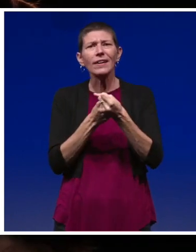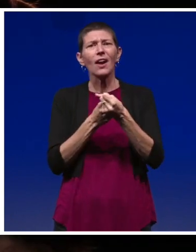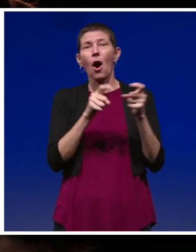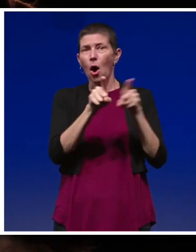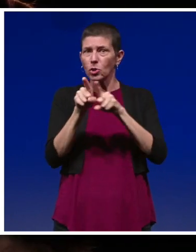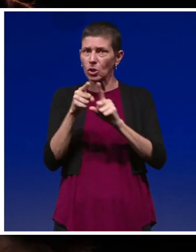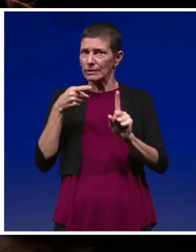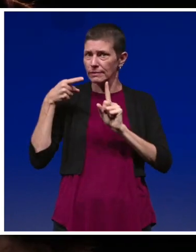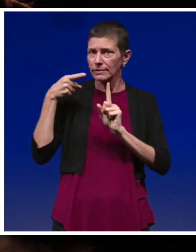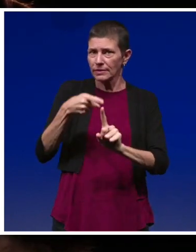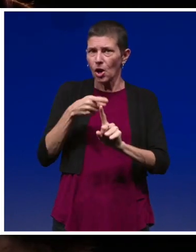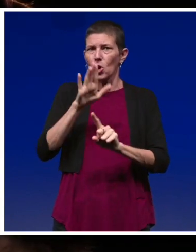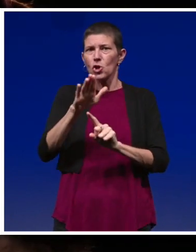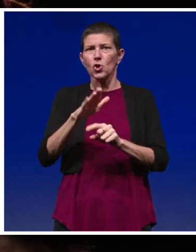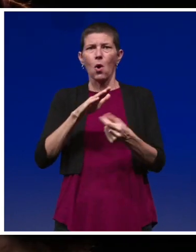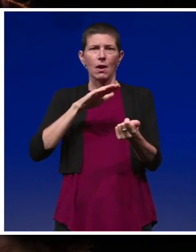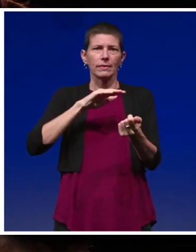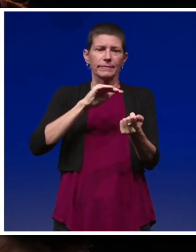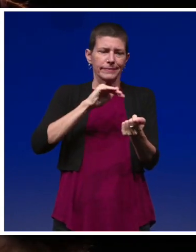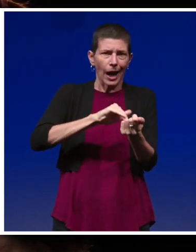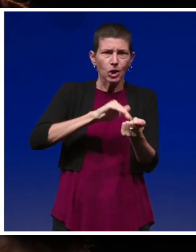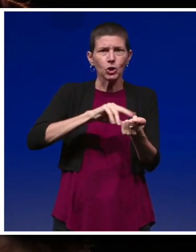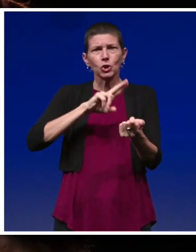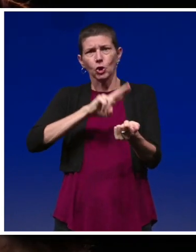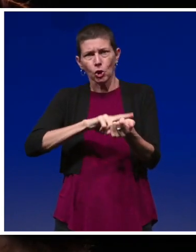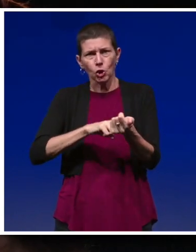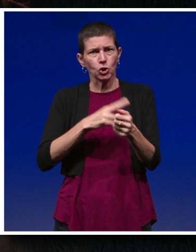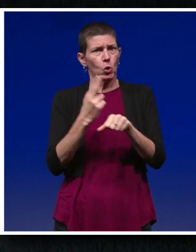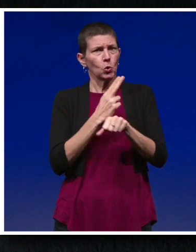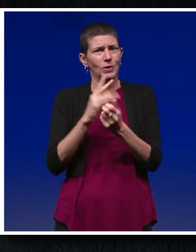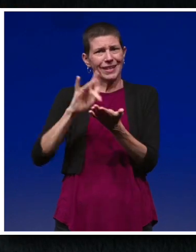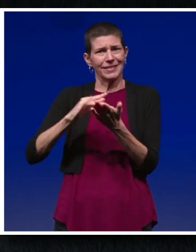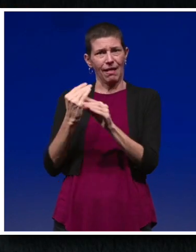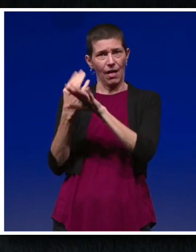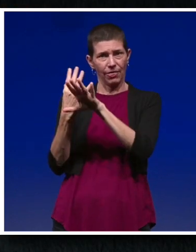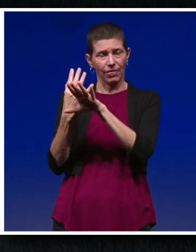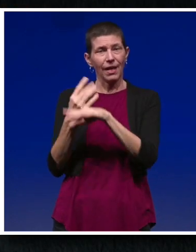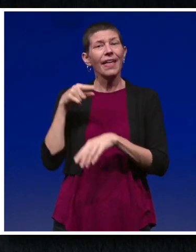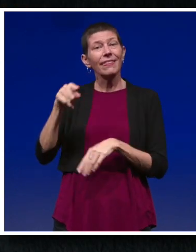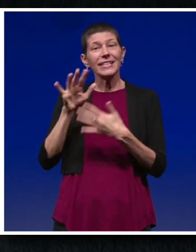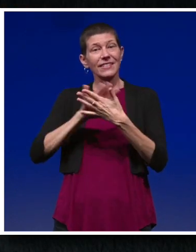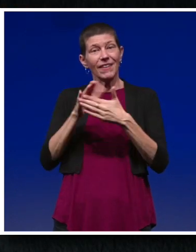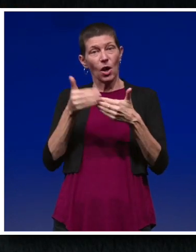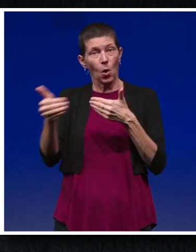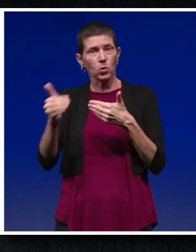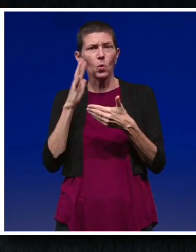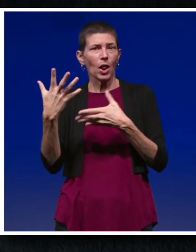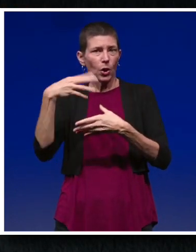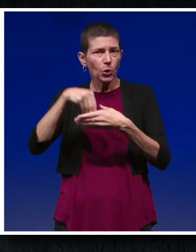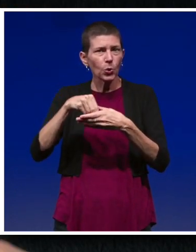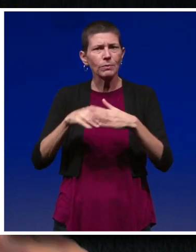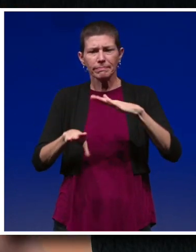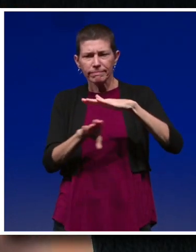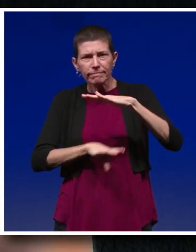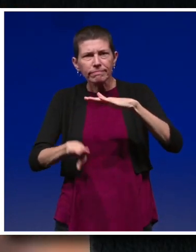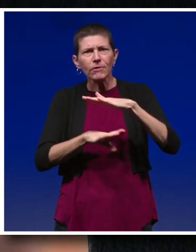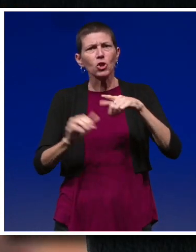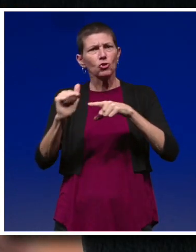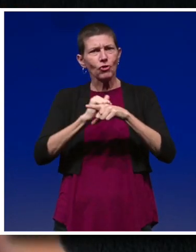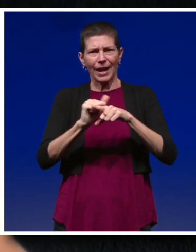and especially your healthcare providers through telehealth. The videos of this series will include foundational-level training only.